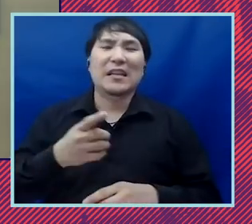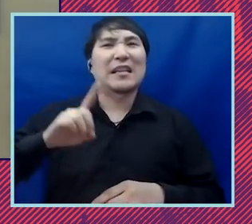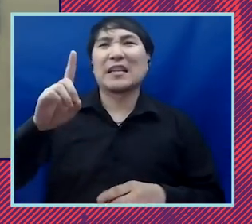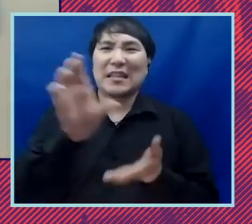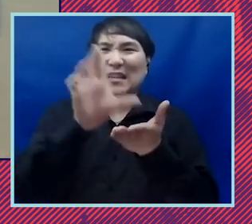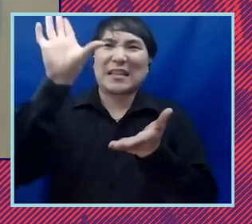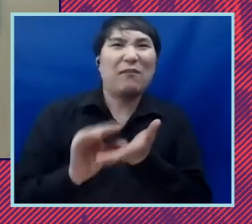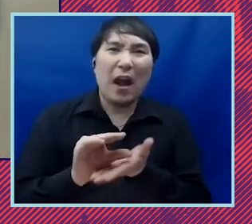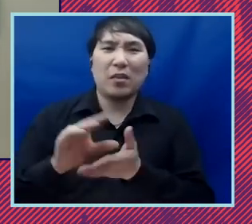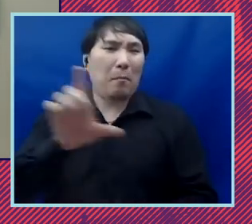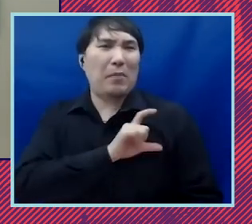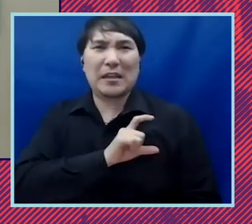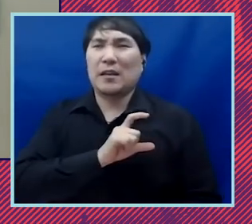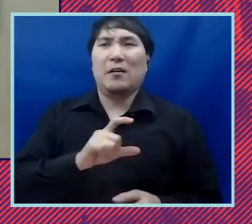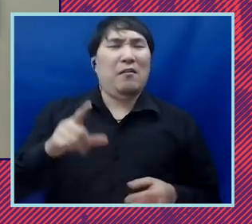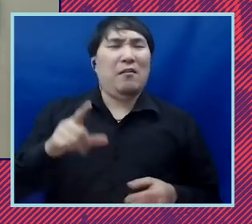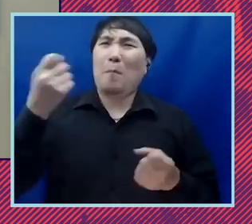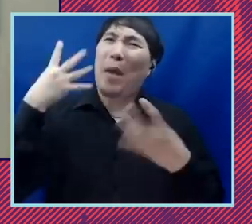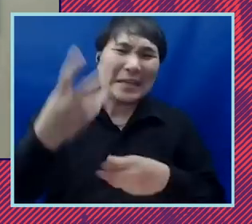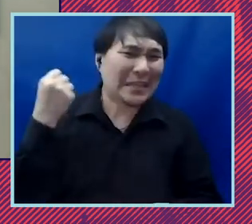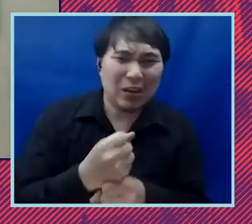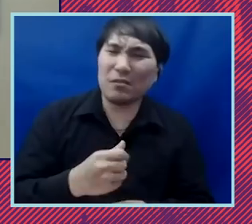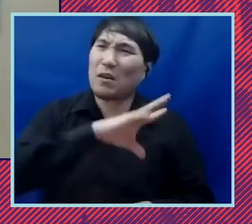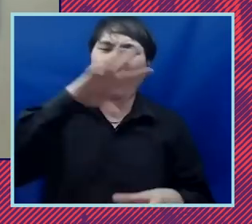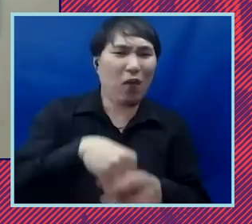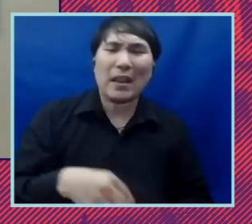it was a national conversation and i've seen the activists and organizers here in oakland